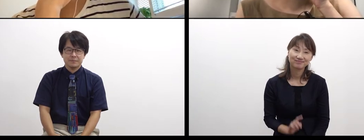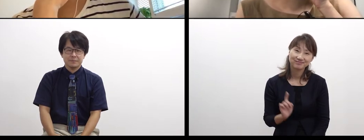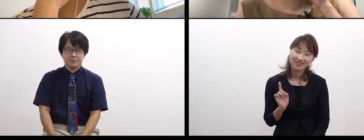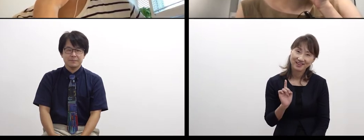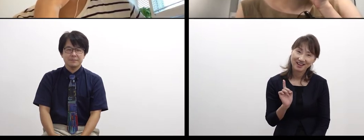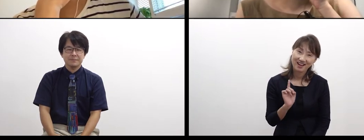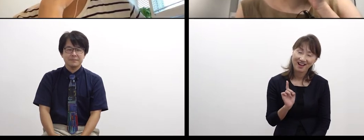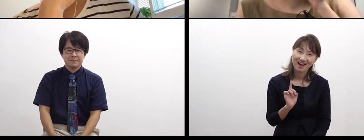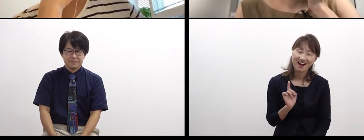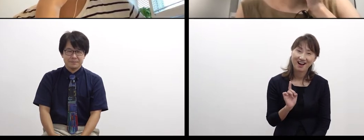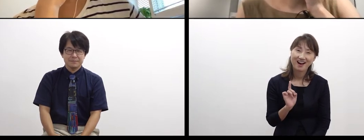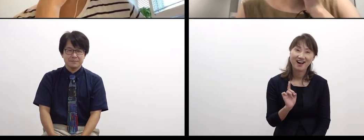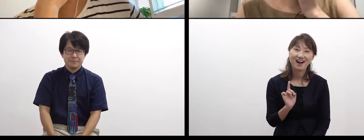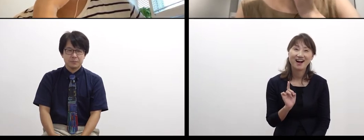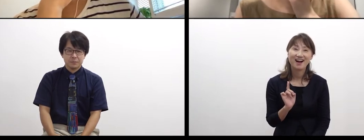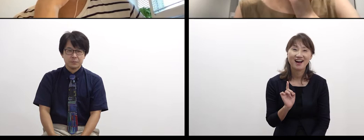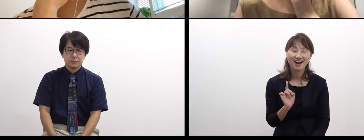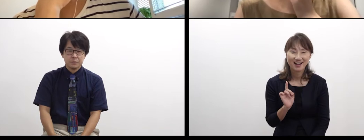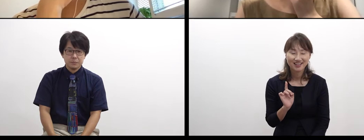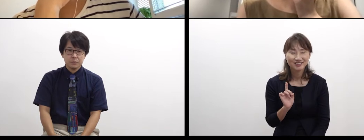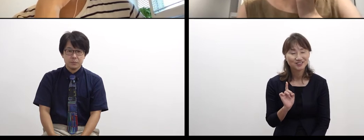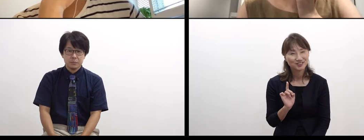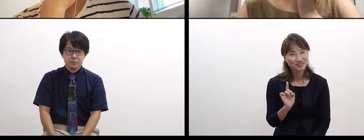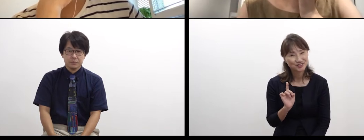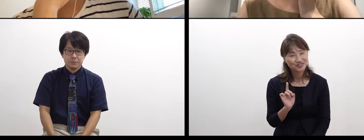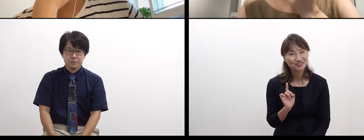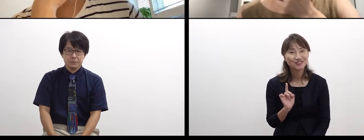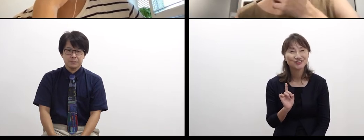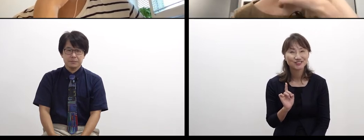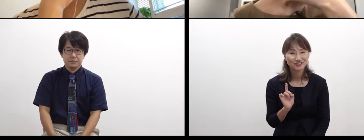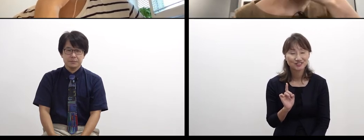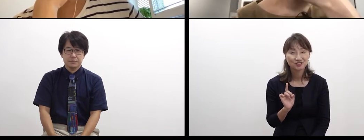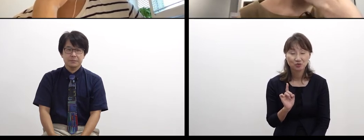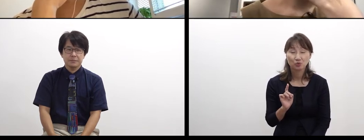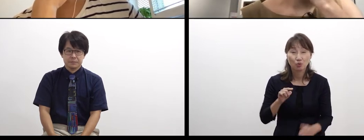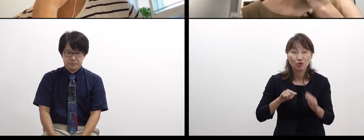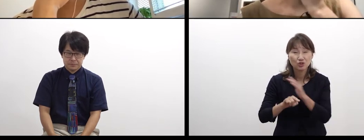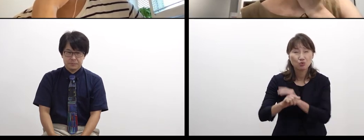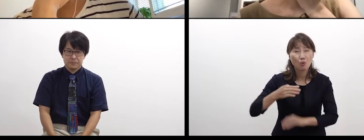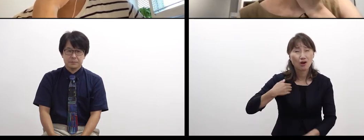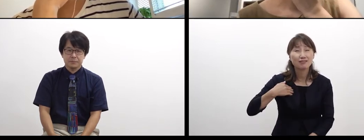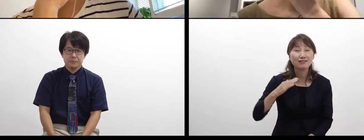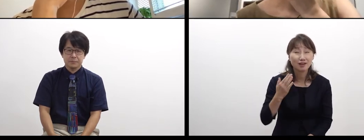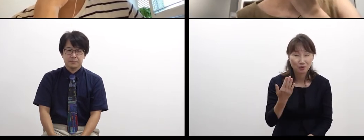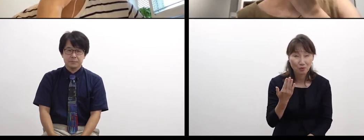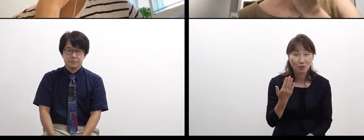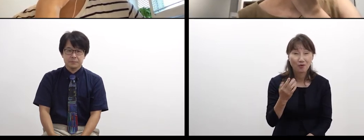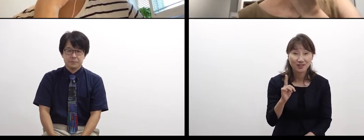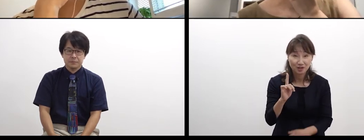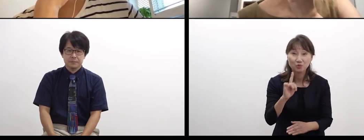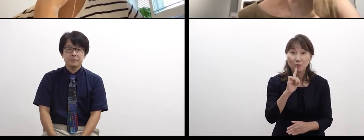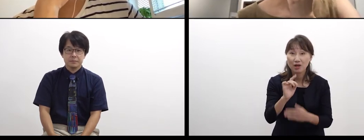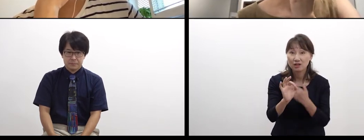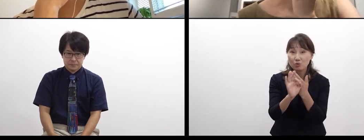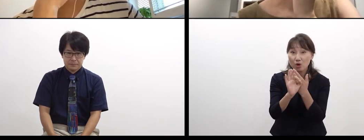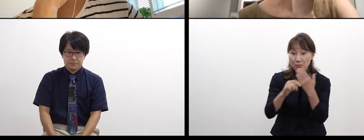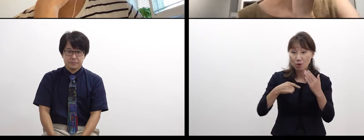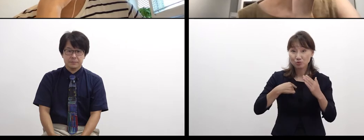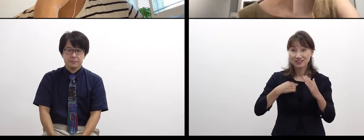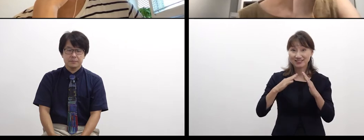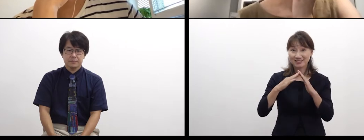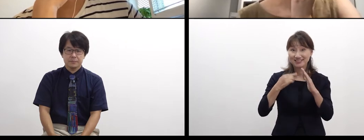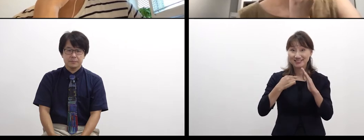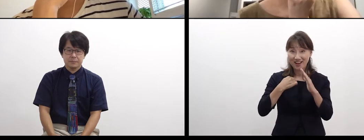I don’t why, but, for example,